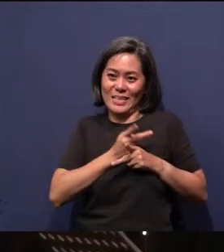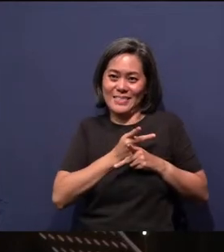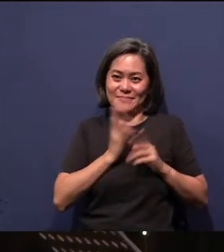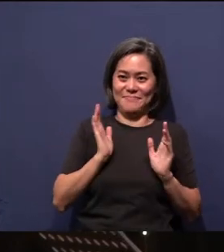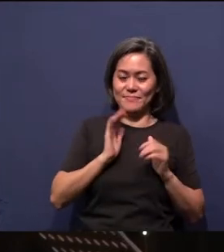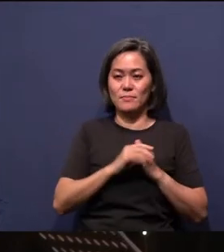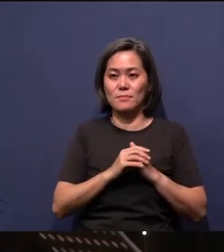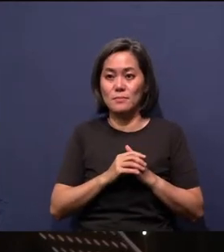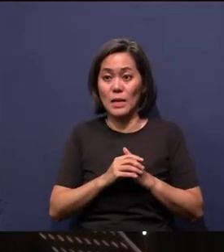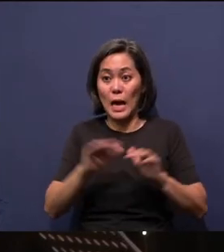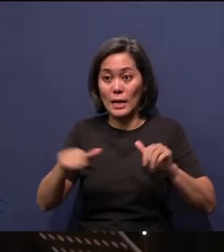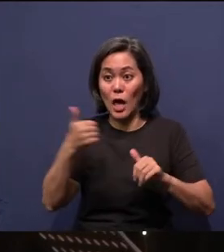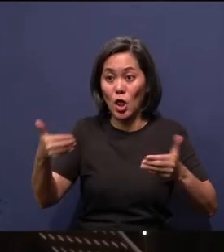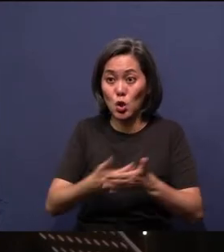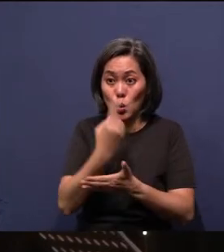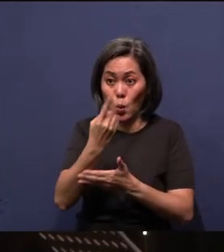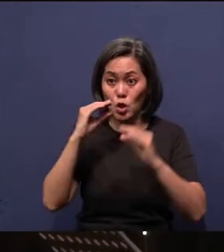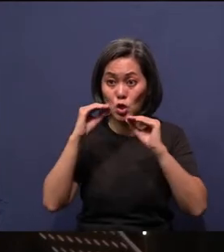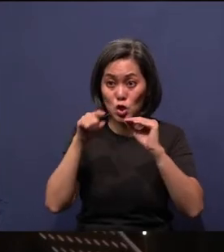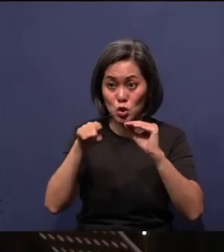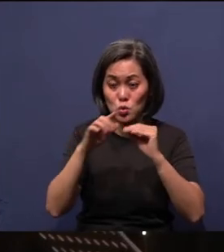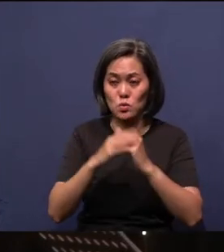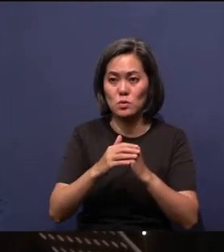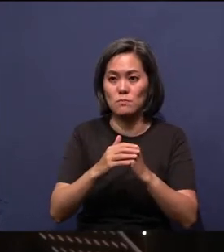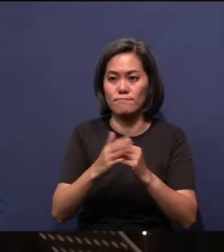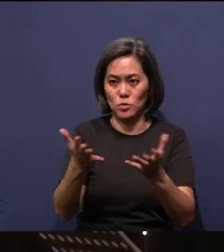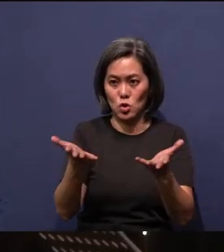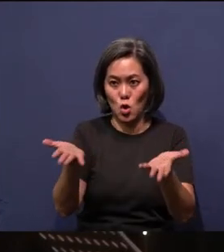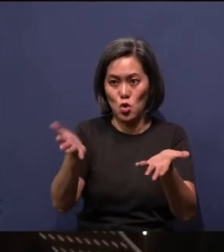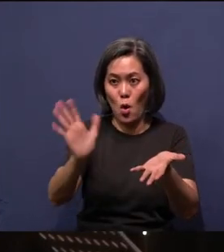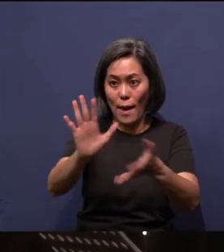got another new one to teach you. I just need you to lend me your hands, okay. So your